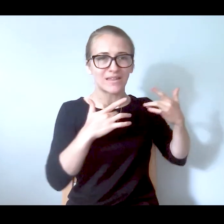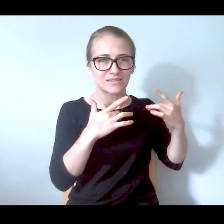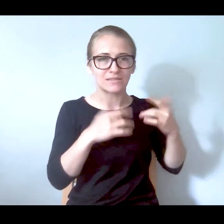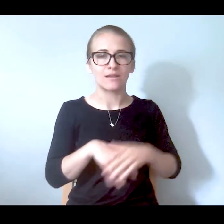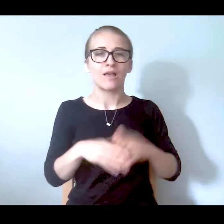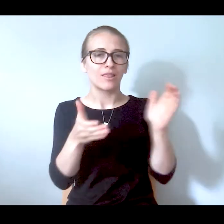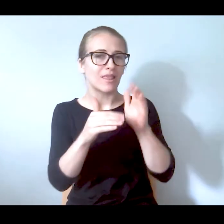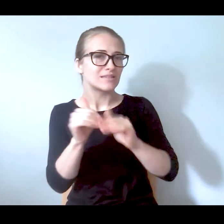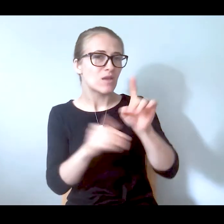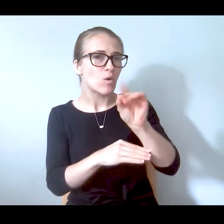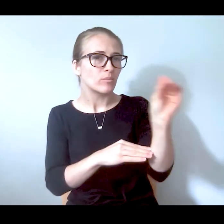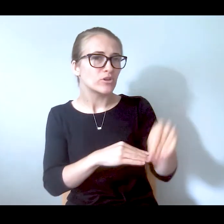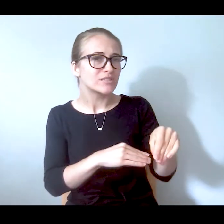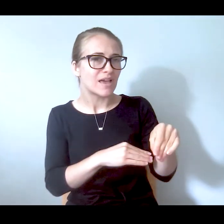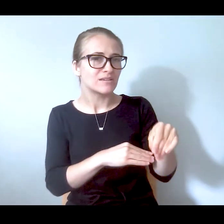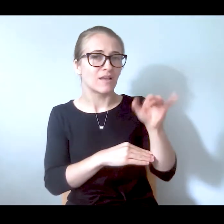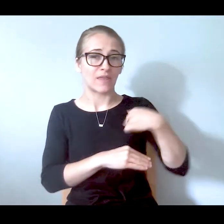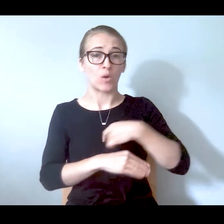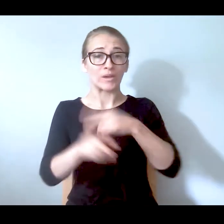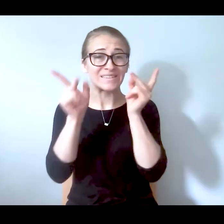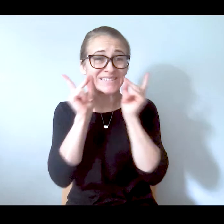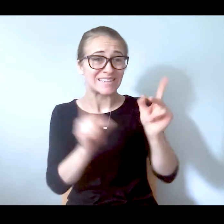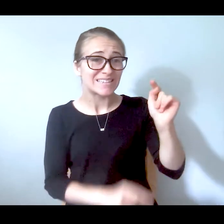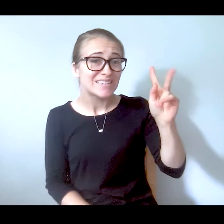less than 1 percent that we see on the TV of crimes